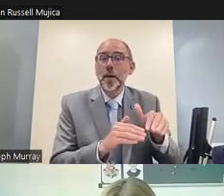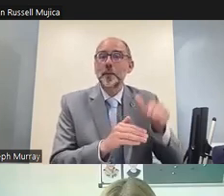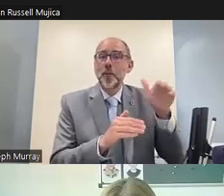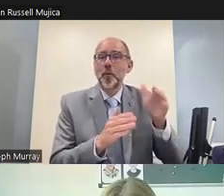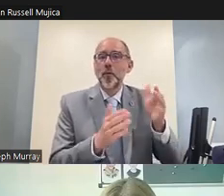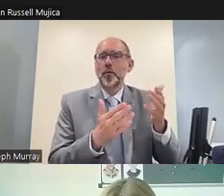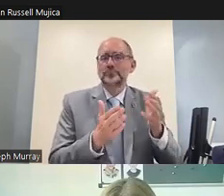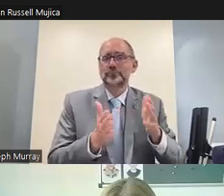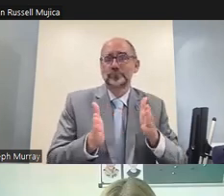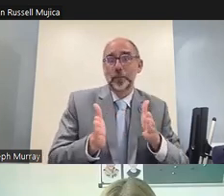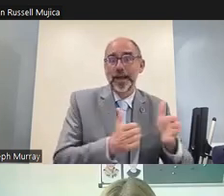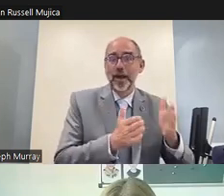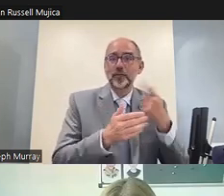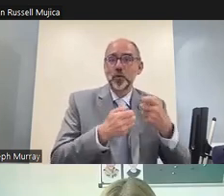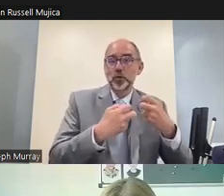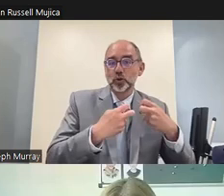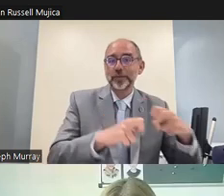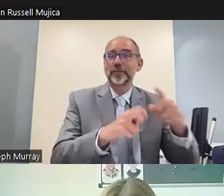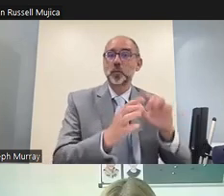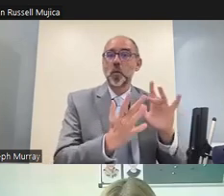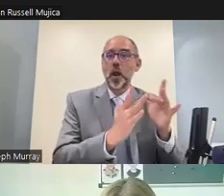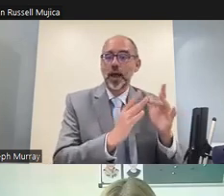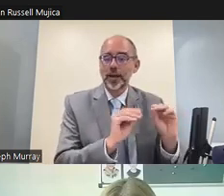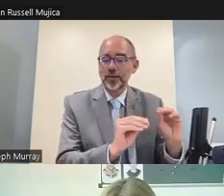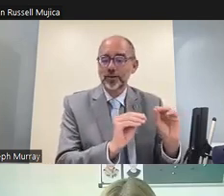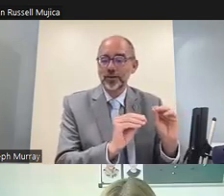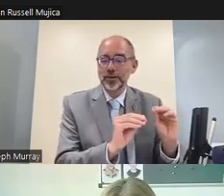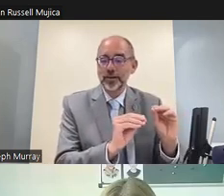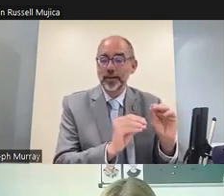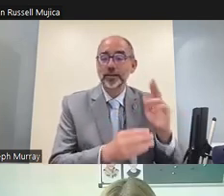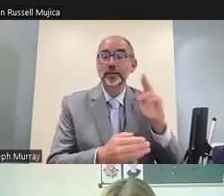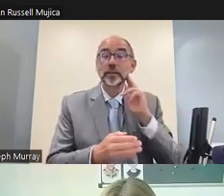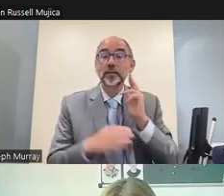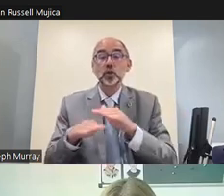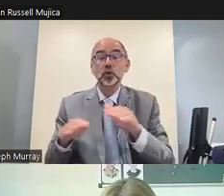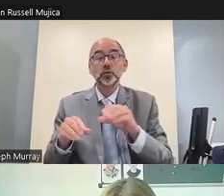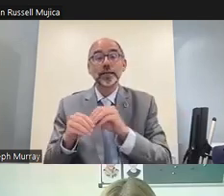language as part of bilingual education were much better prepared for the shift to online teaching